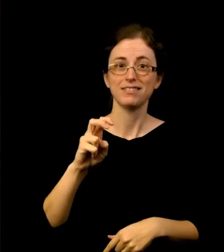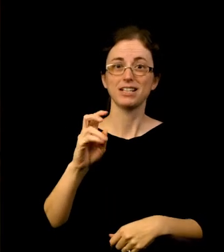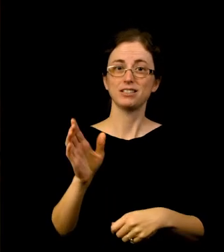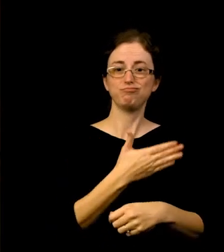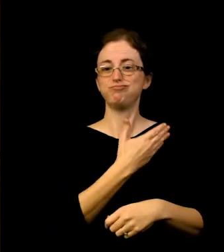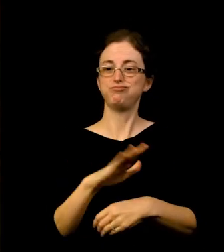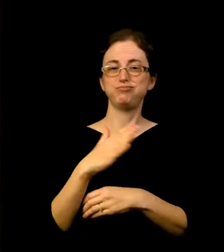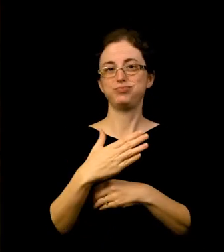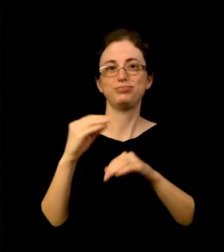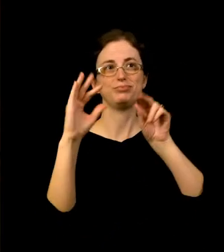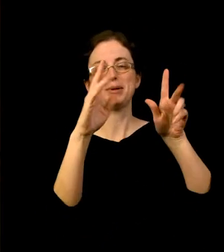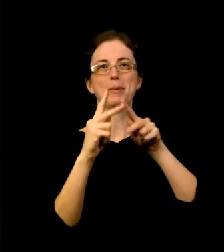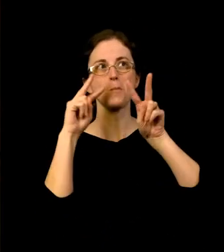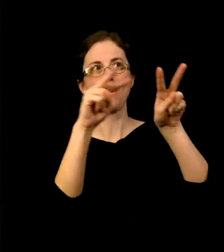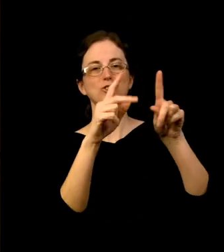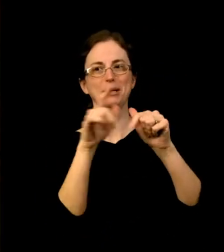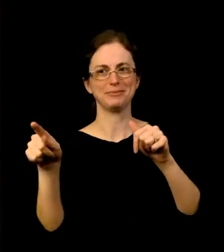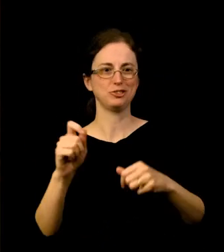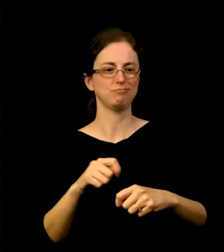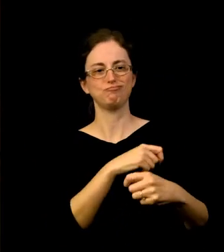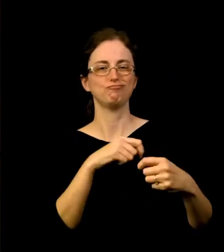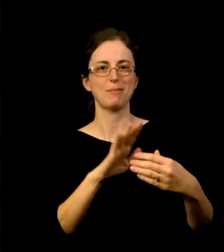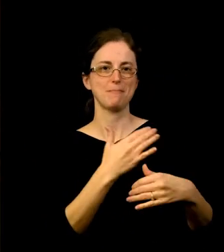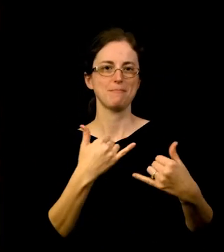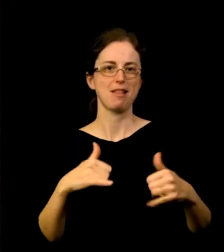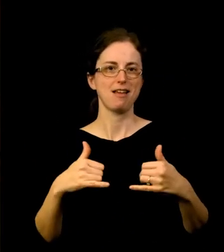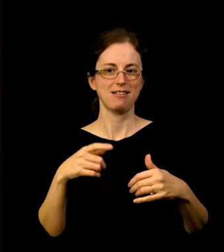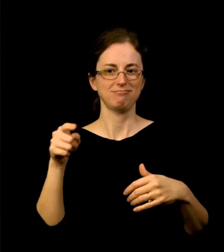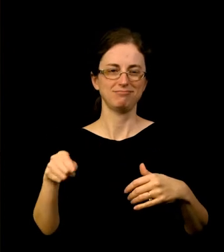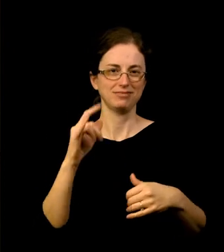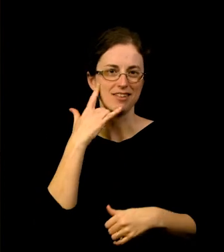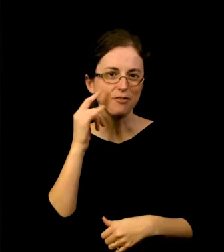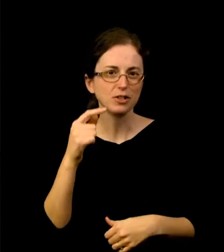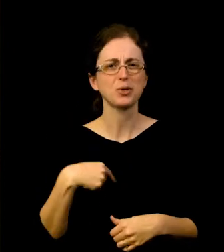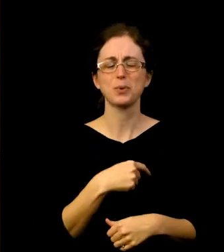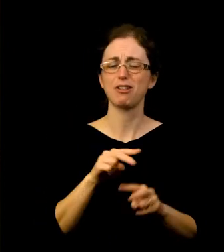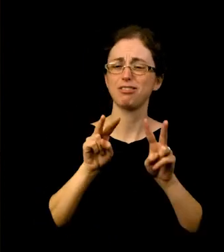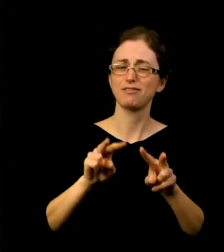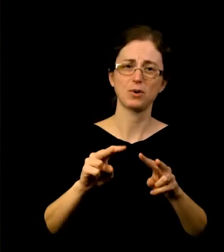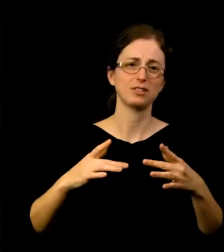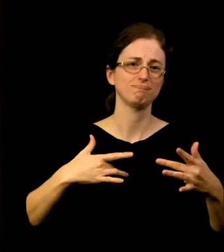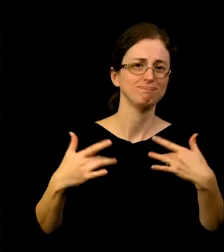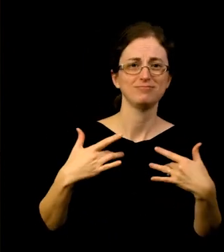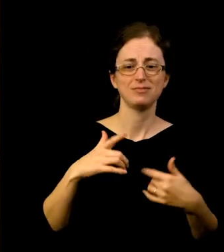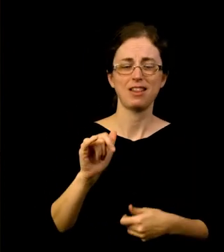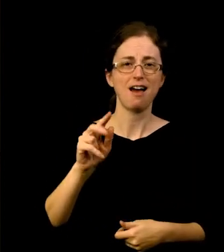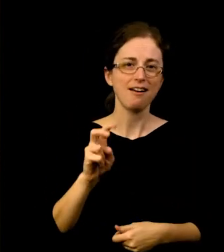So we're excited to be able to come back strong and looking forward to hosting live events again as our community is able to come back into our spaces